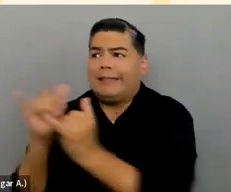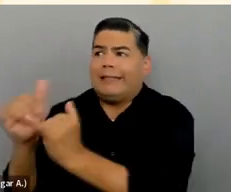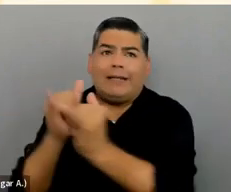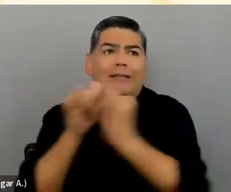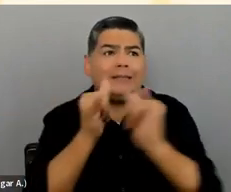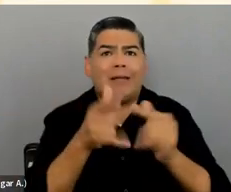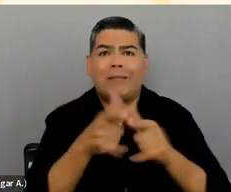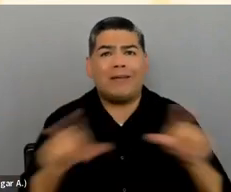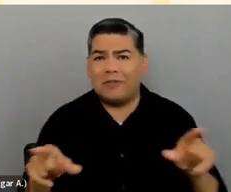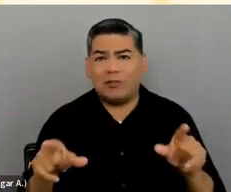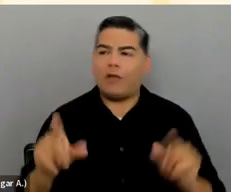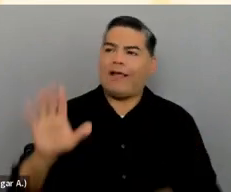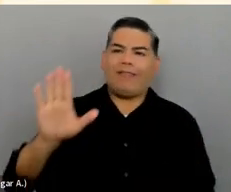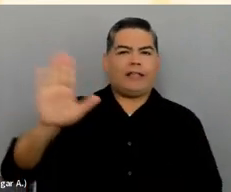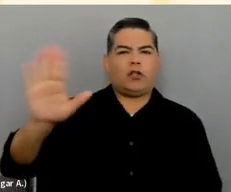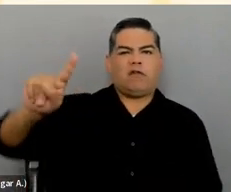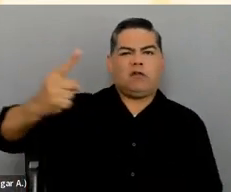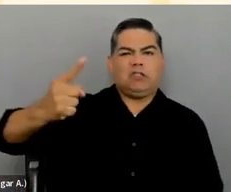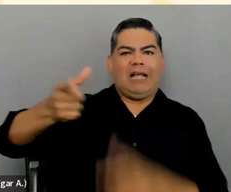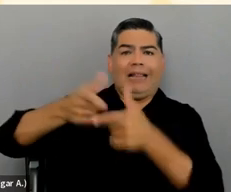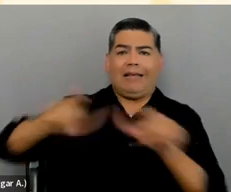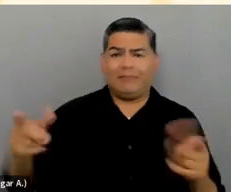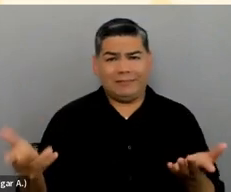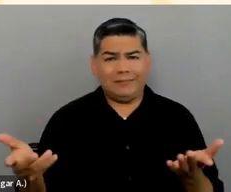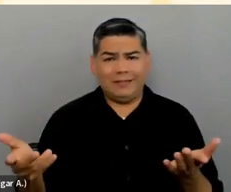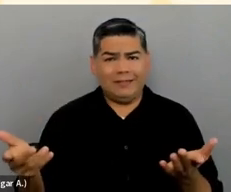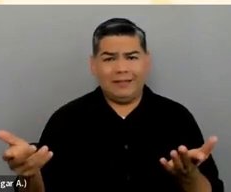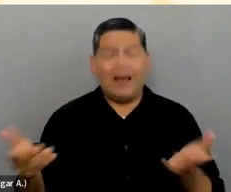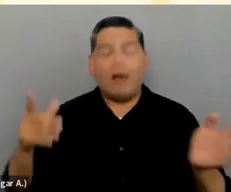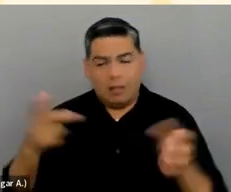or that's it’s their native language. This is particularly important in a learning institution